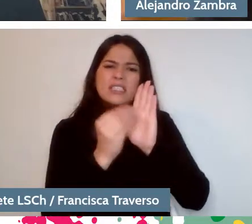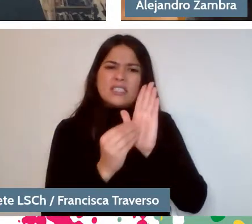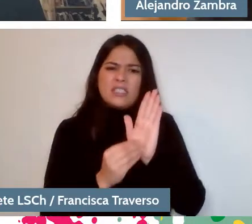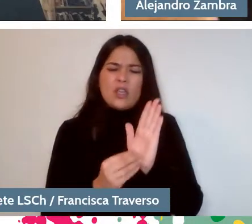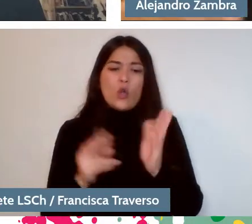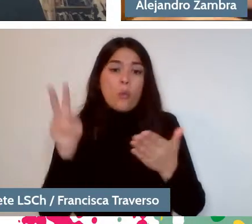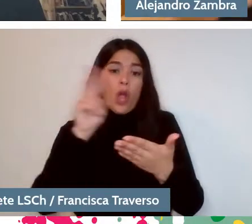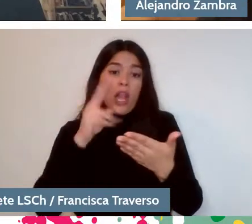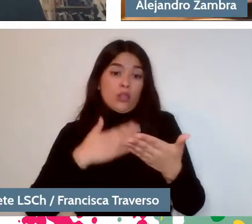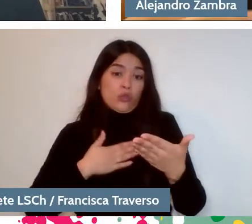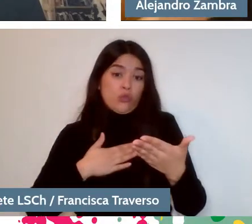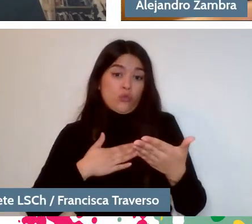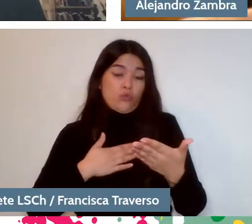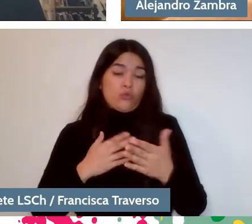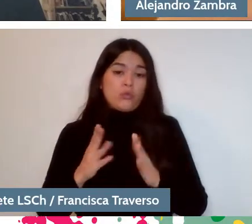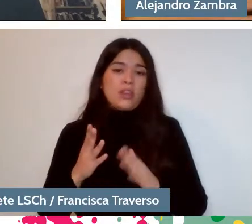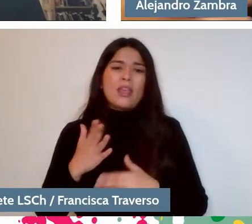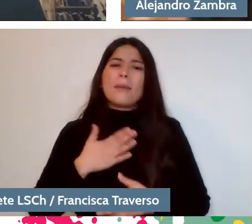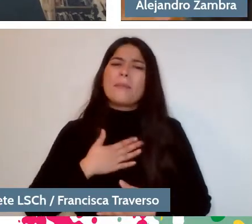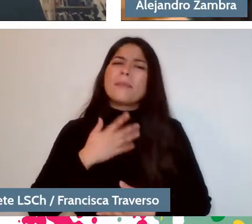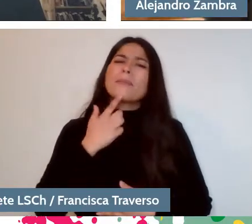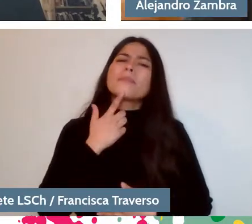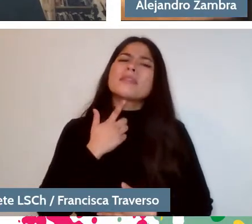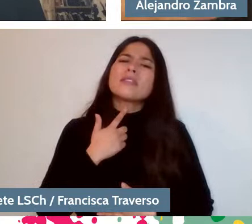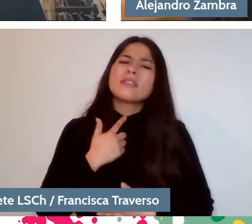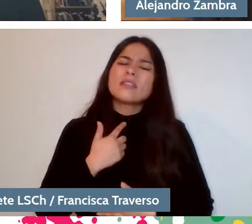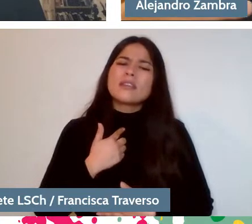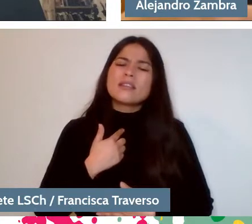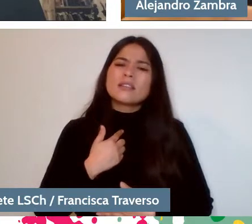I mean, what I'm interested about is rather